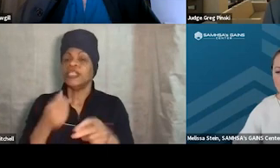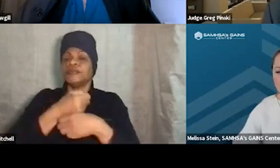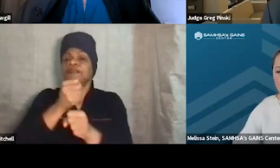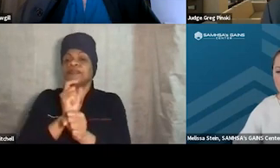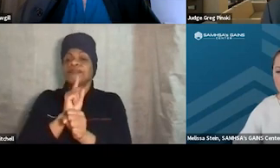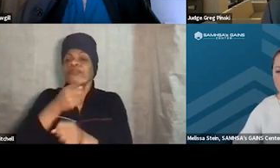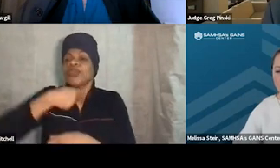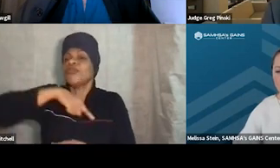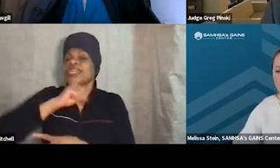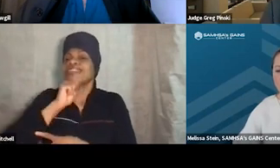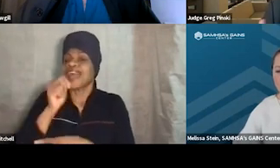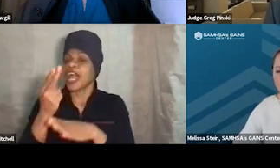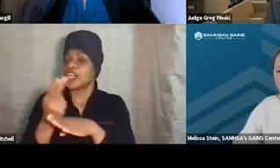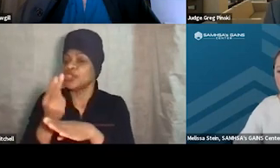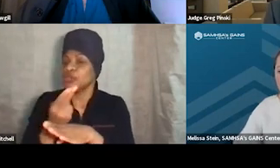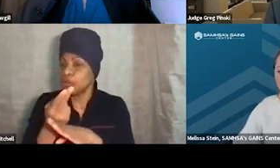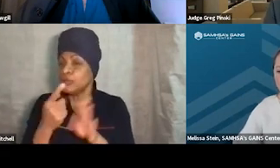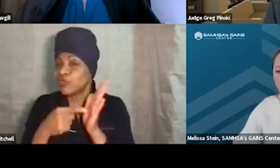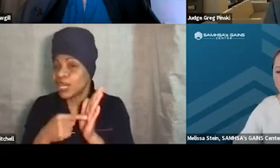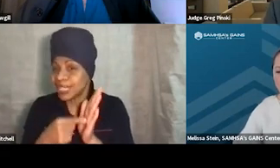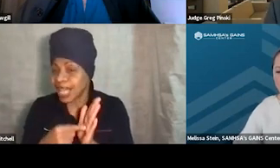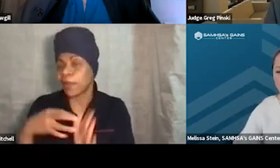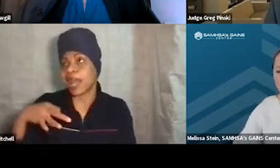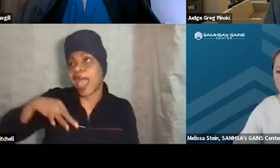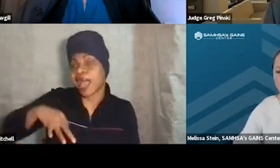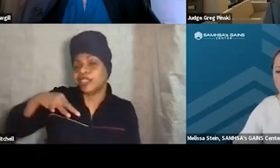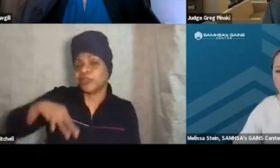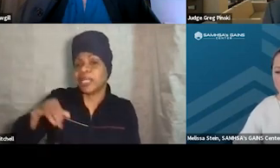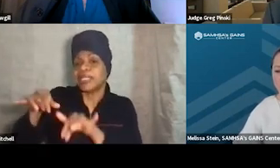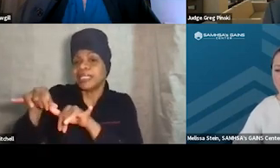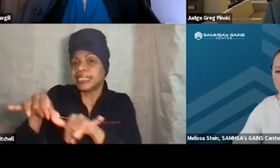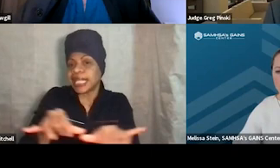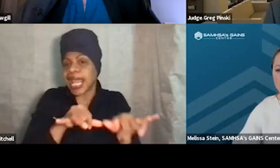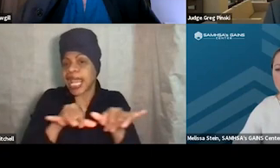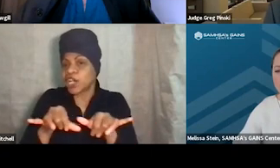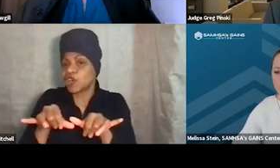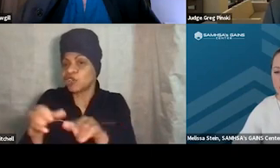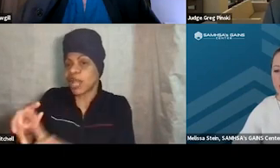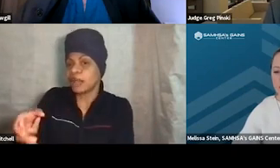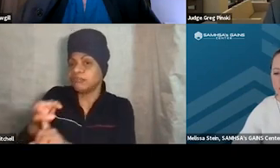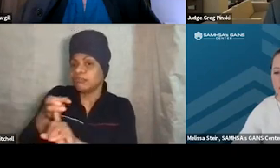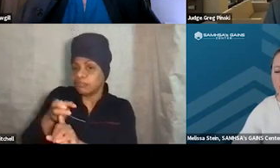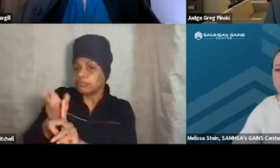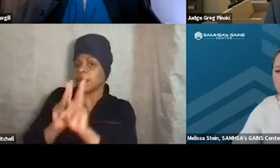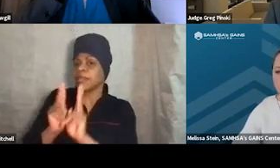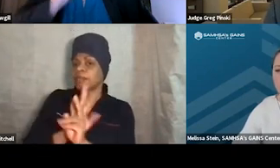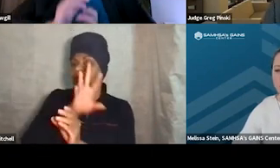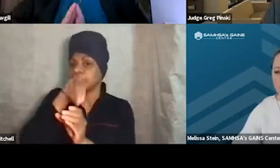as an eligibility criteria to bring folks into the program is important.